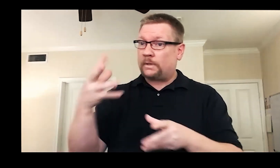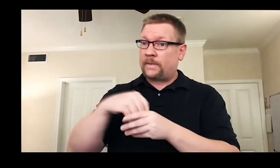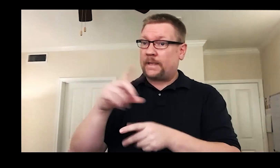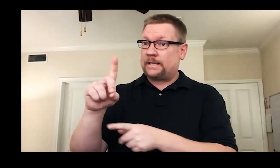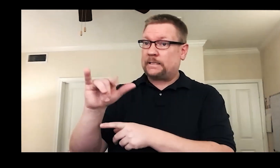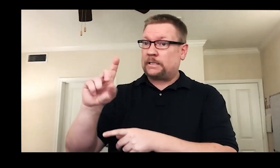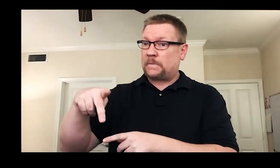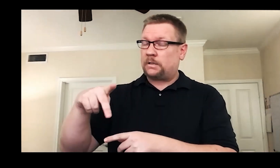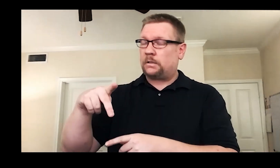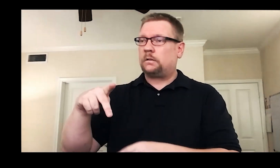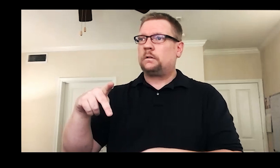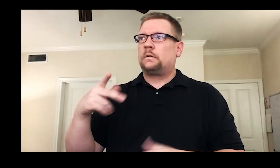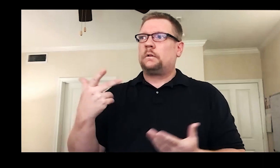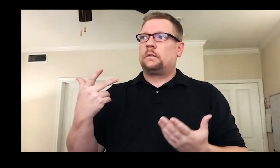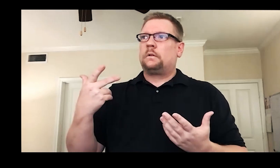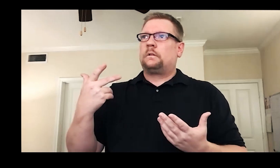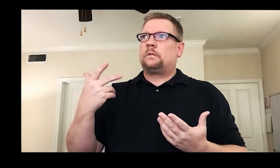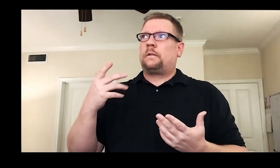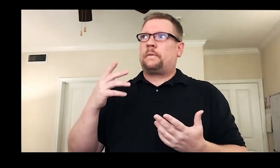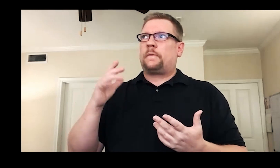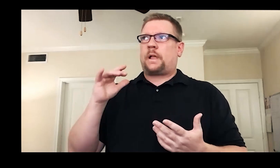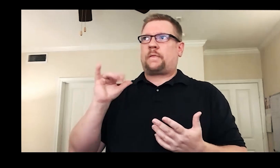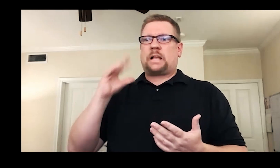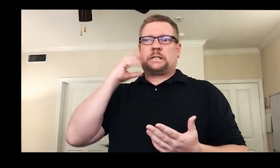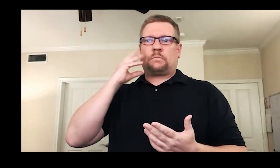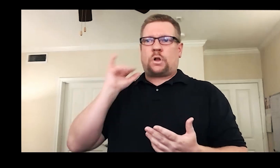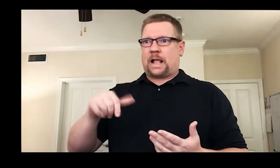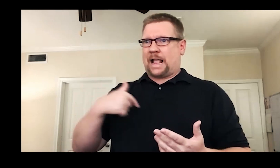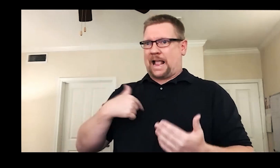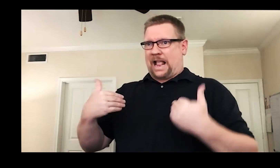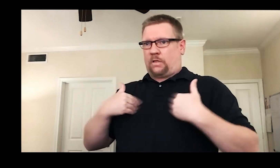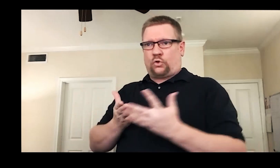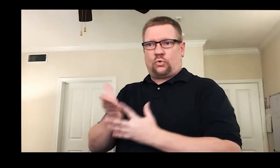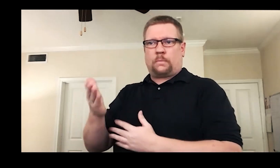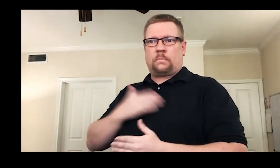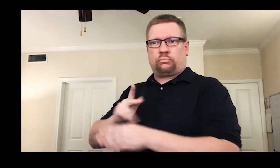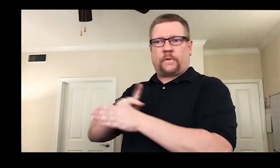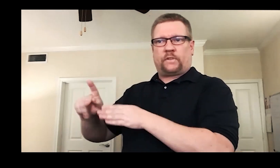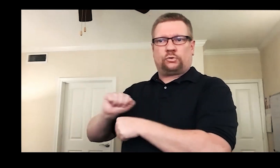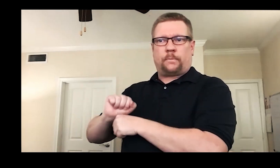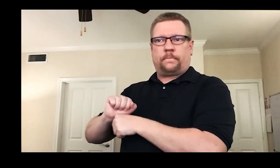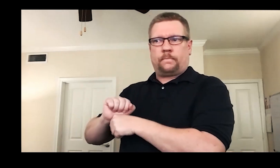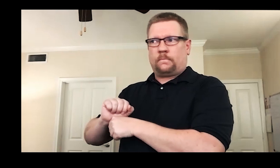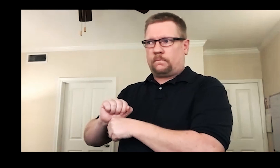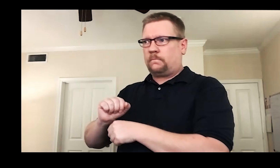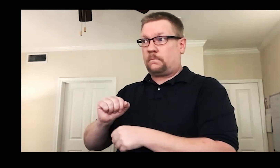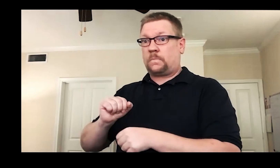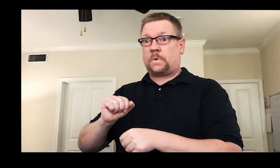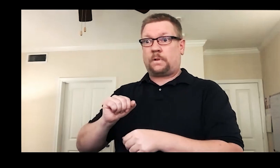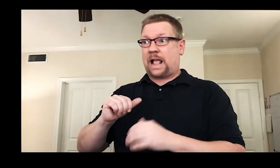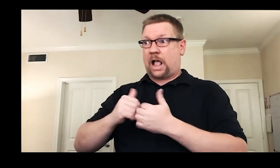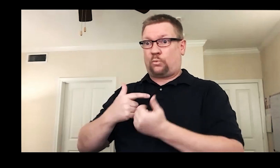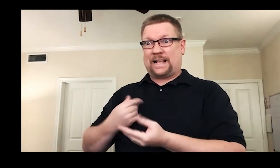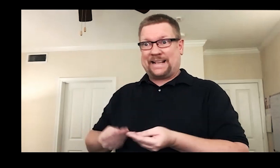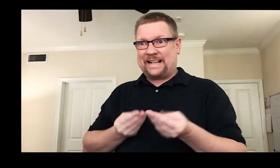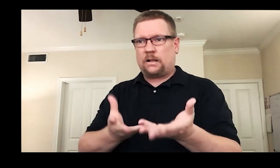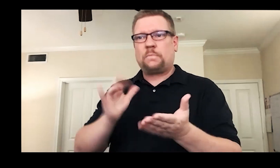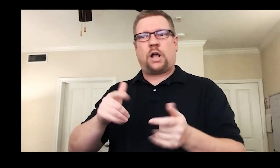children in DYDP. Having had the experiences in my journey as a Deaf professional, I could give back